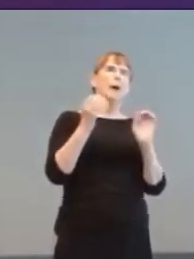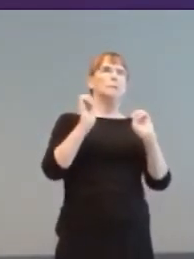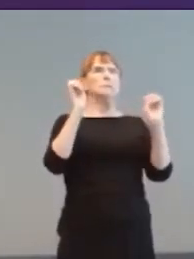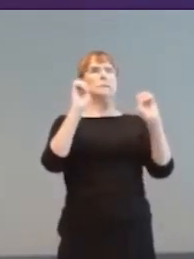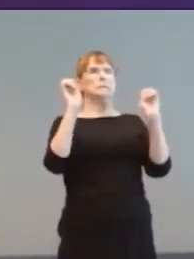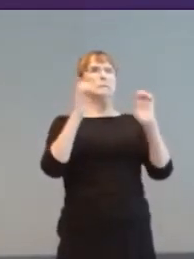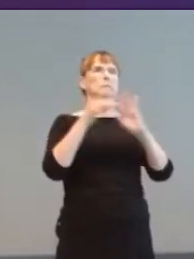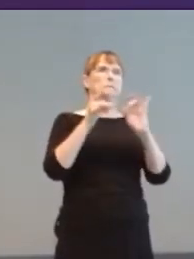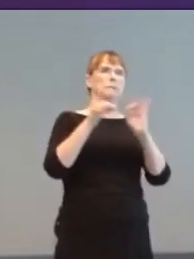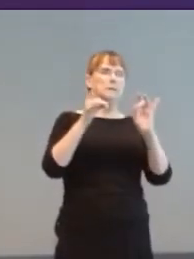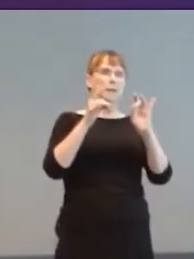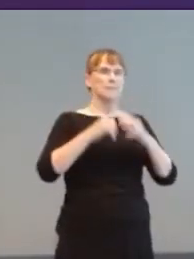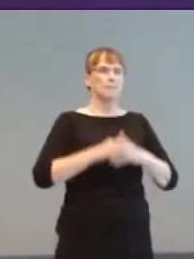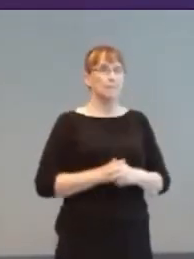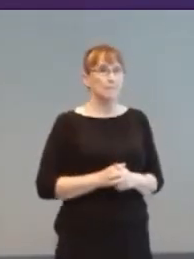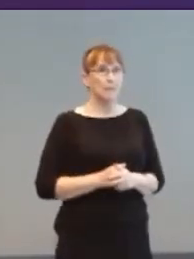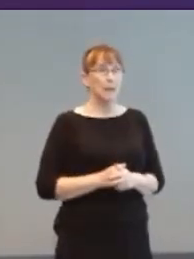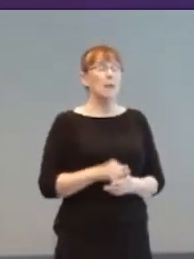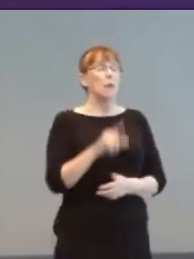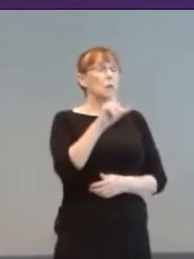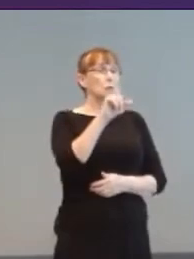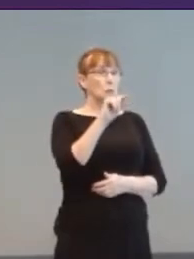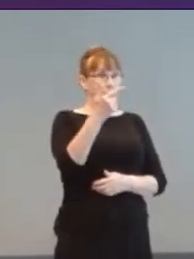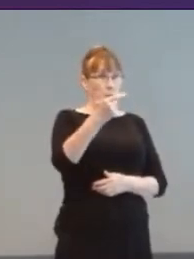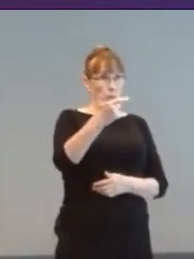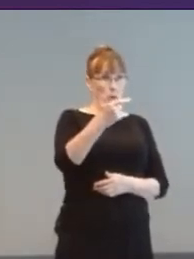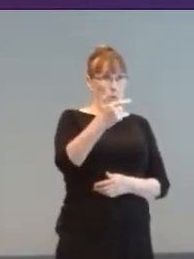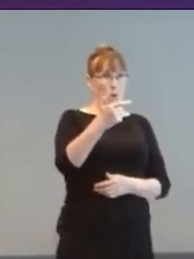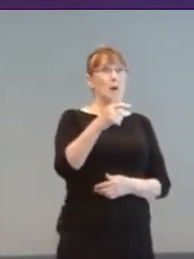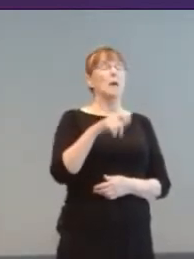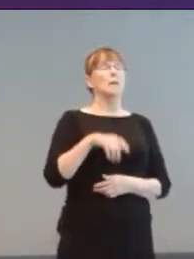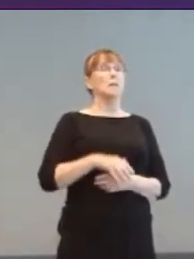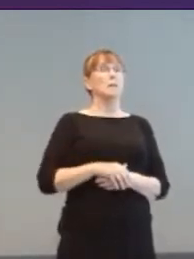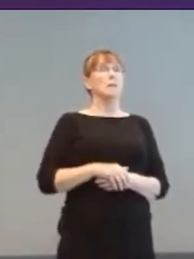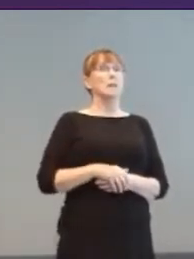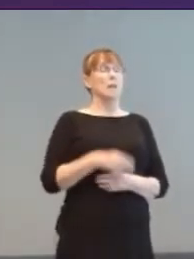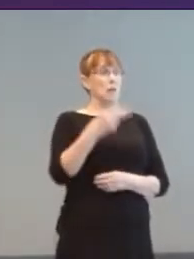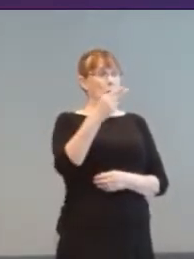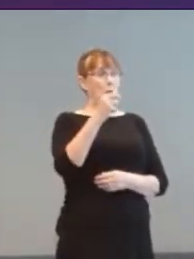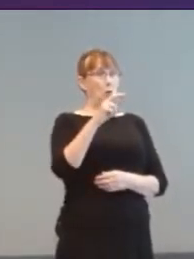In 2021, Forza Horizon 5 incorporated a huge amount of British and American Sign